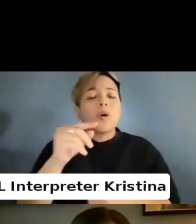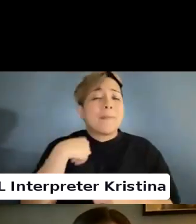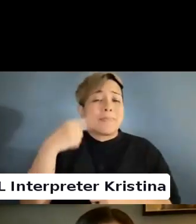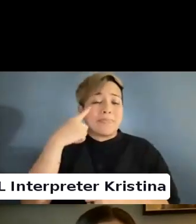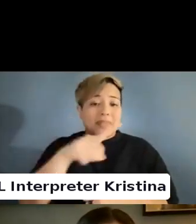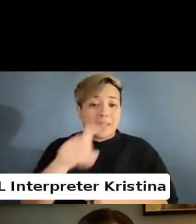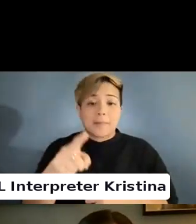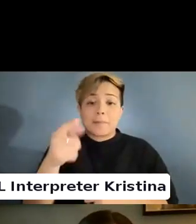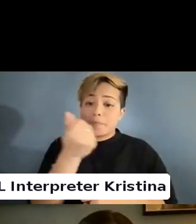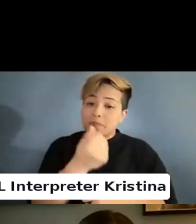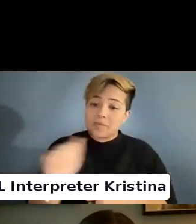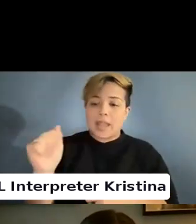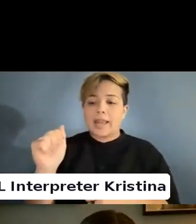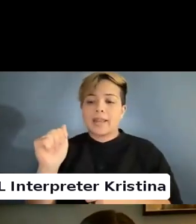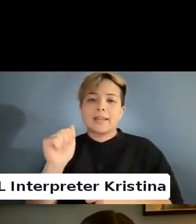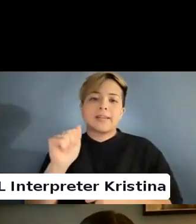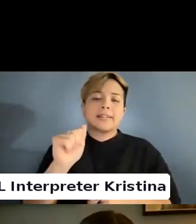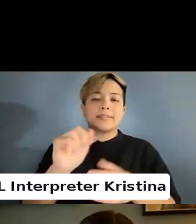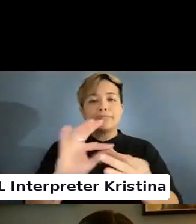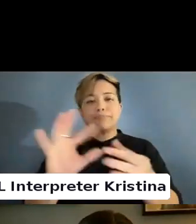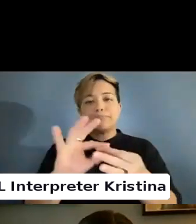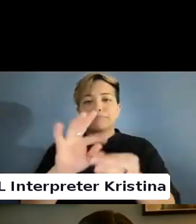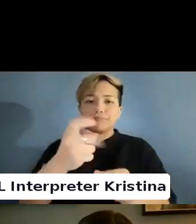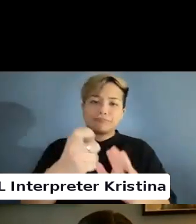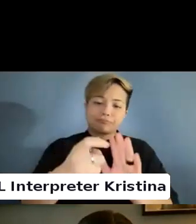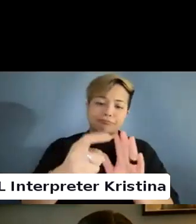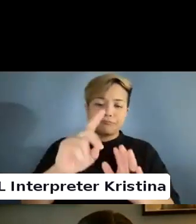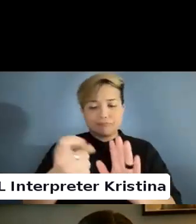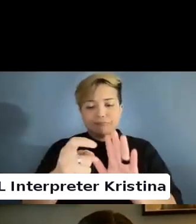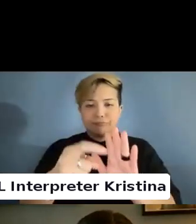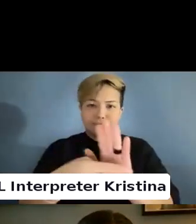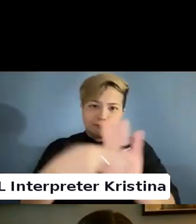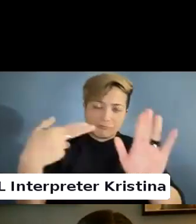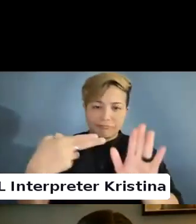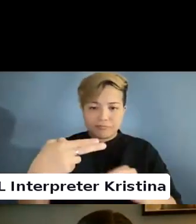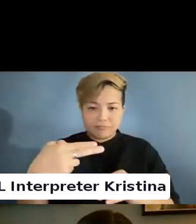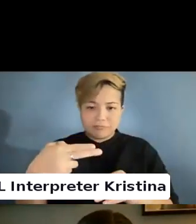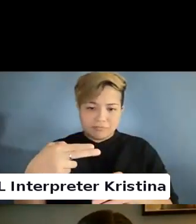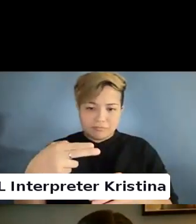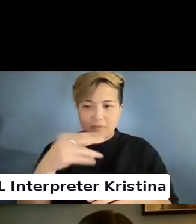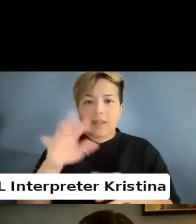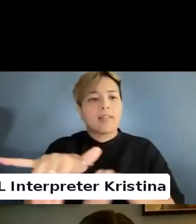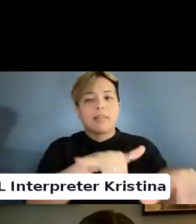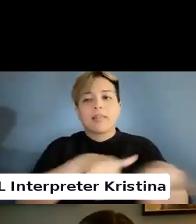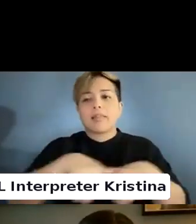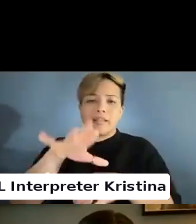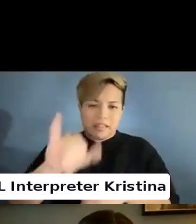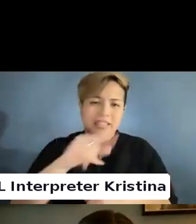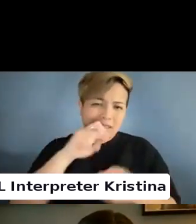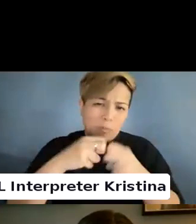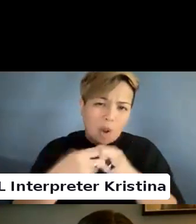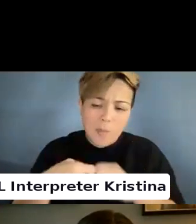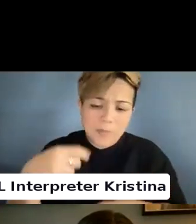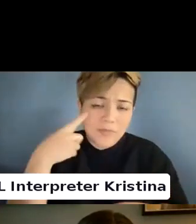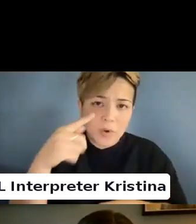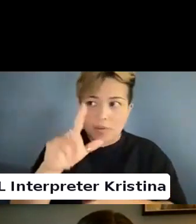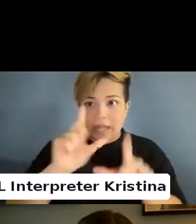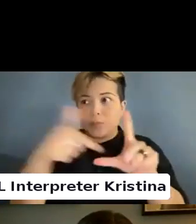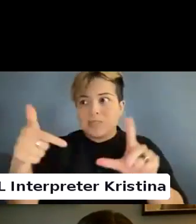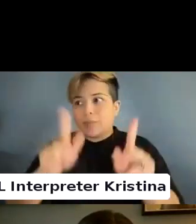And he put those ideas for LGBT Q people as a whole to begin with.